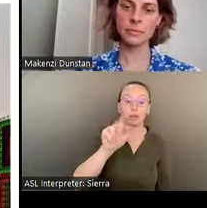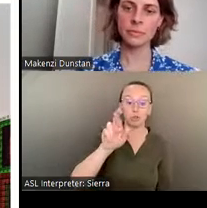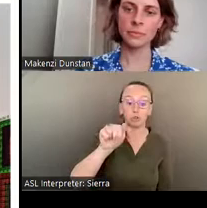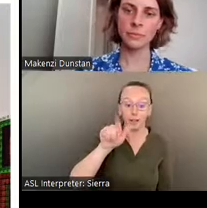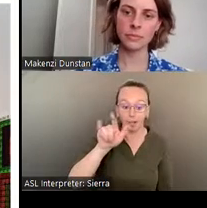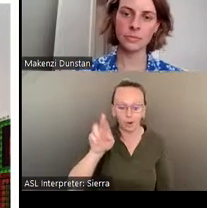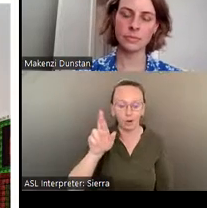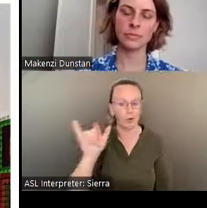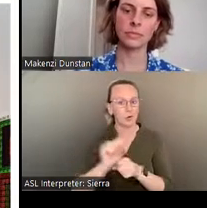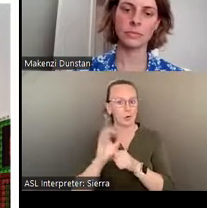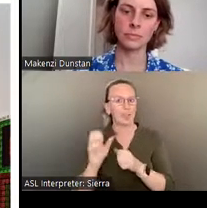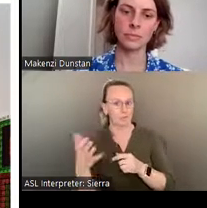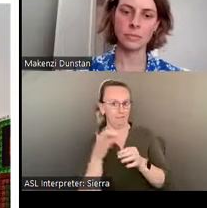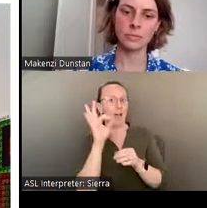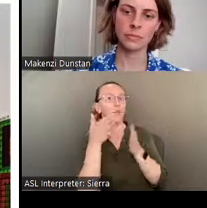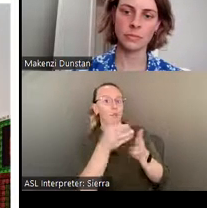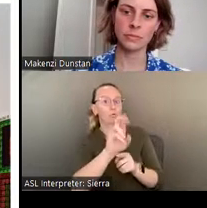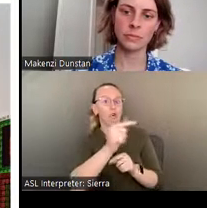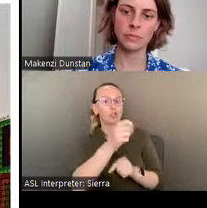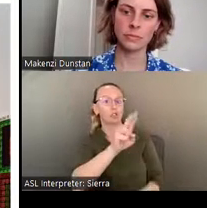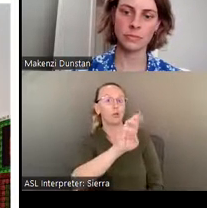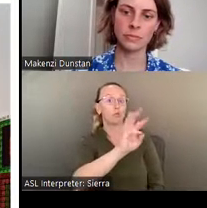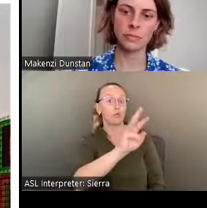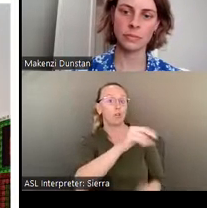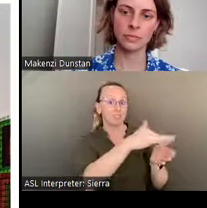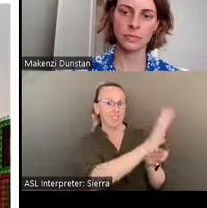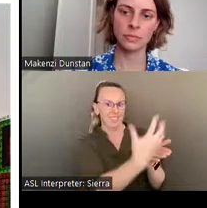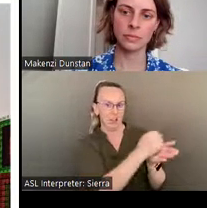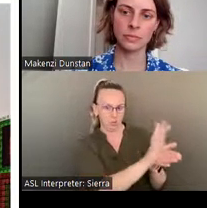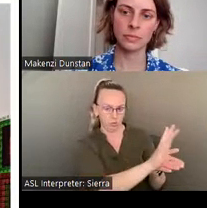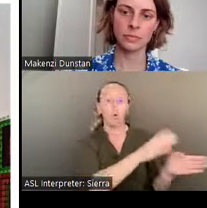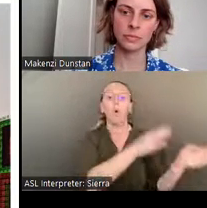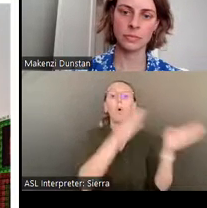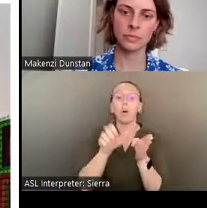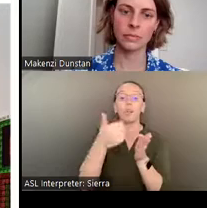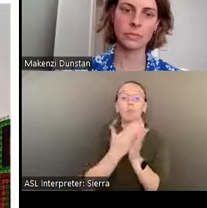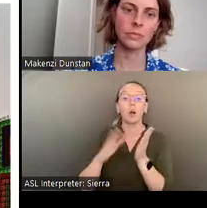???????Rogers ground study collection, or this piece by Clementine Hunter depicting